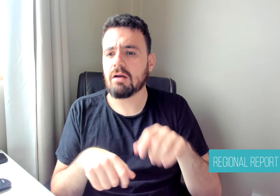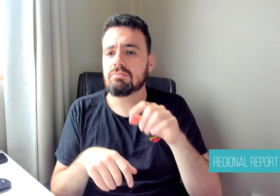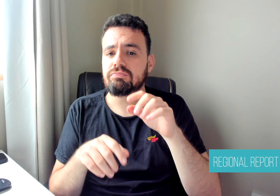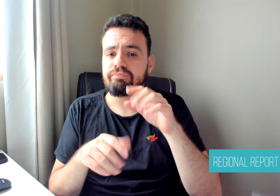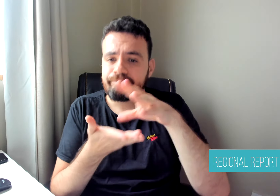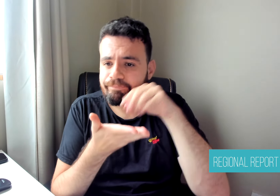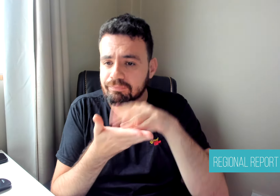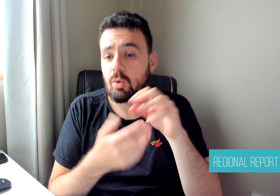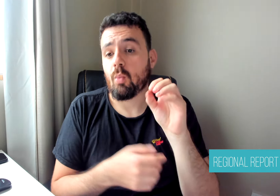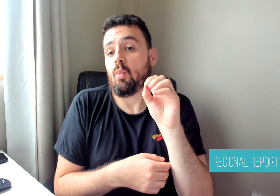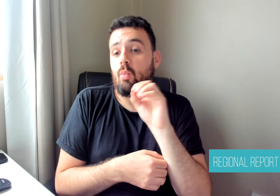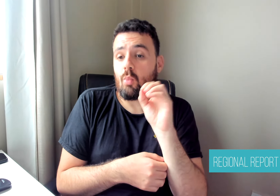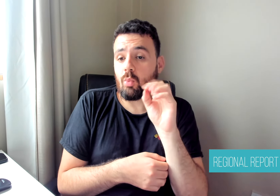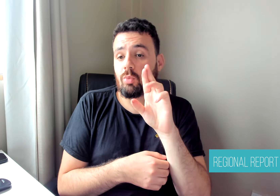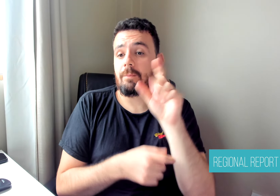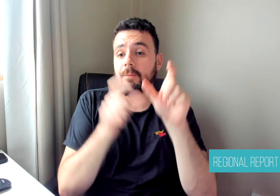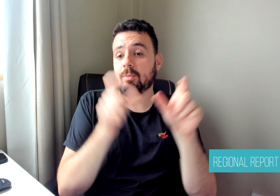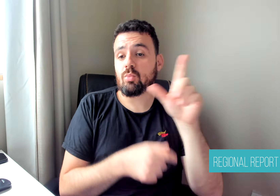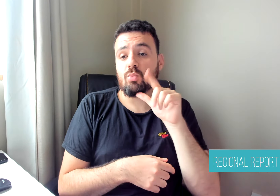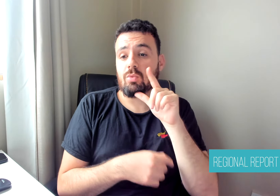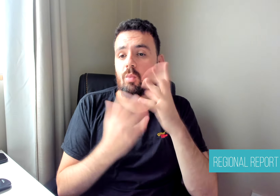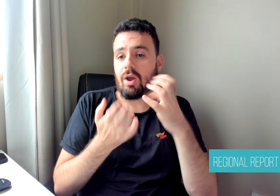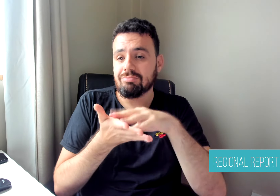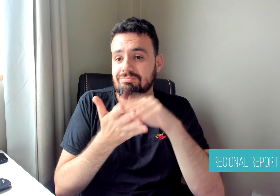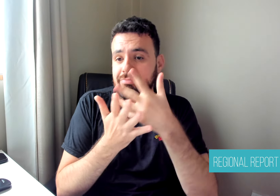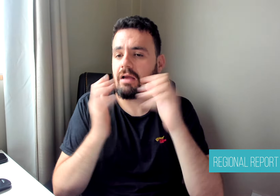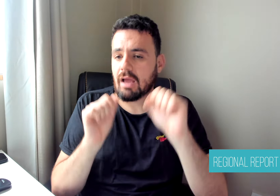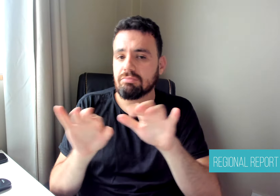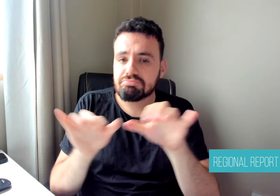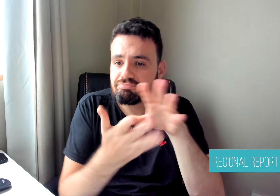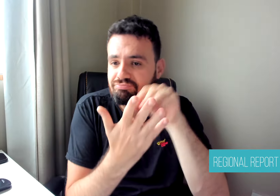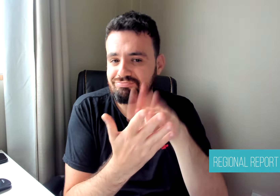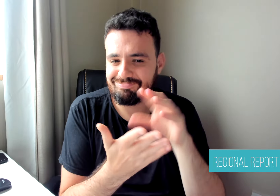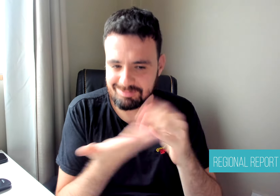the search engine, and immediately, short videos appear